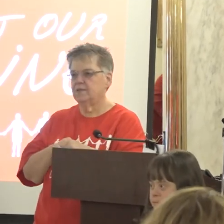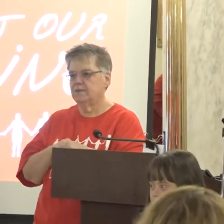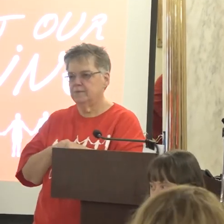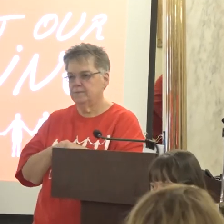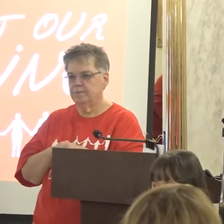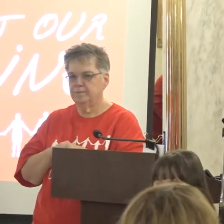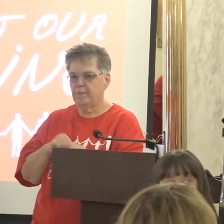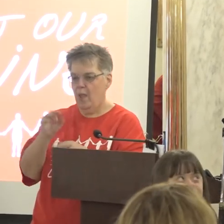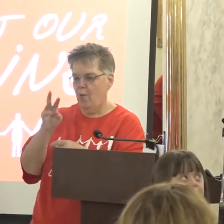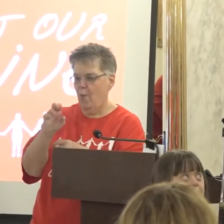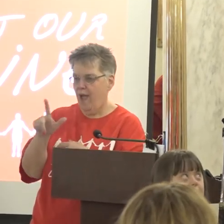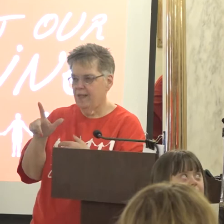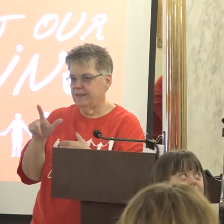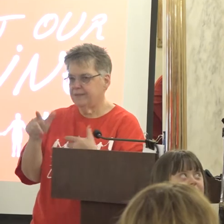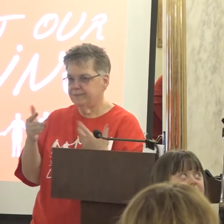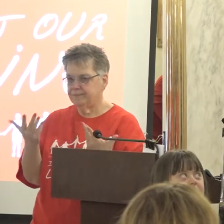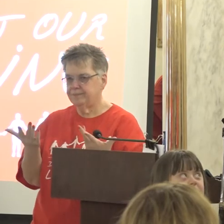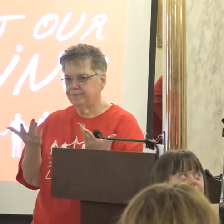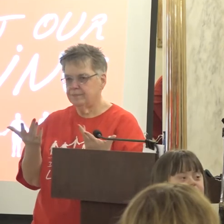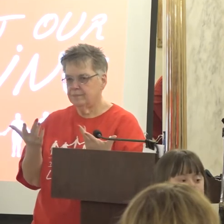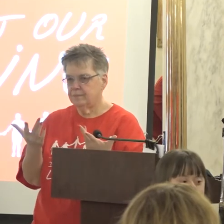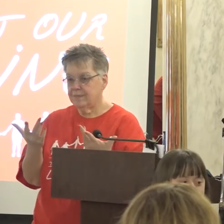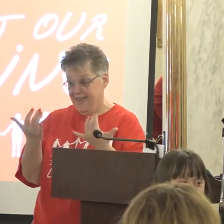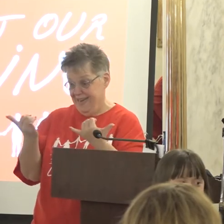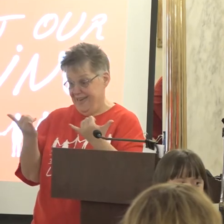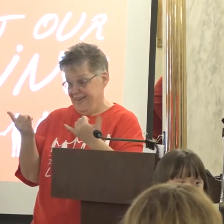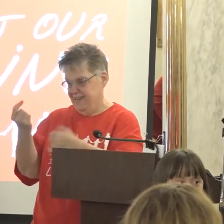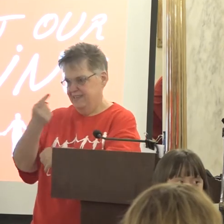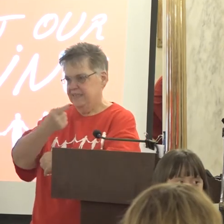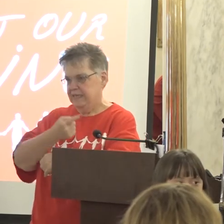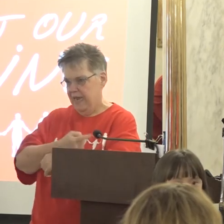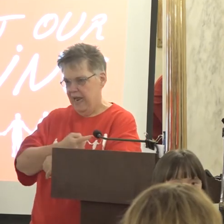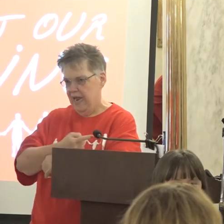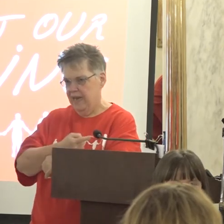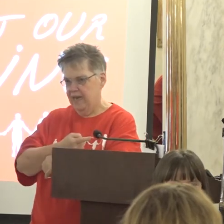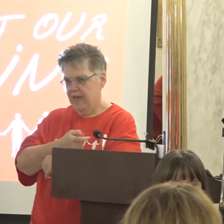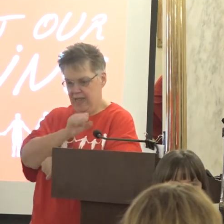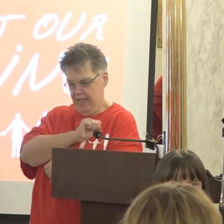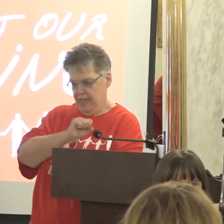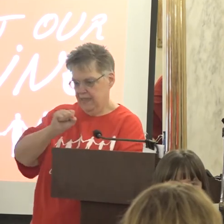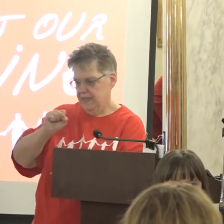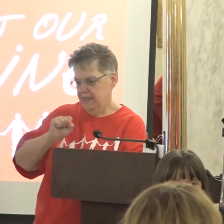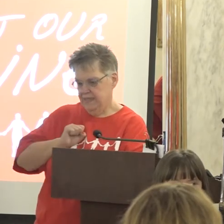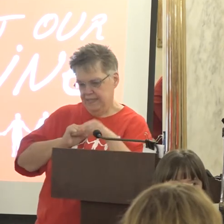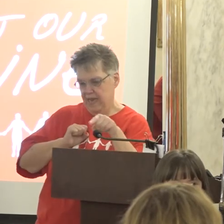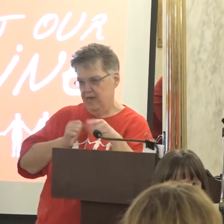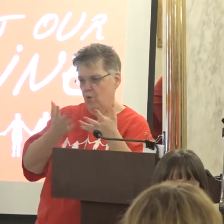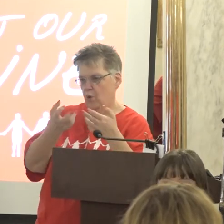Well Where we are today is the Senate wants to even cut that even more